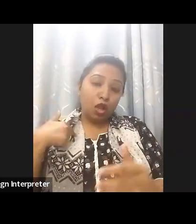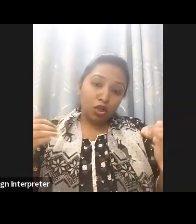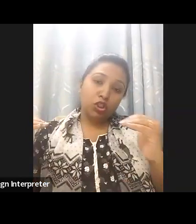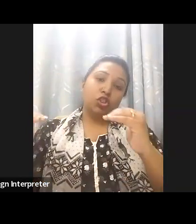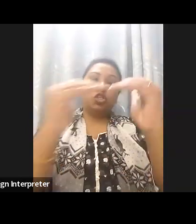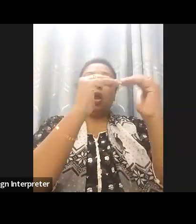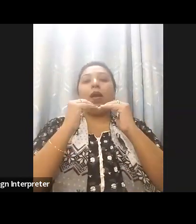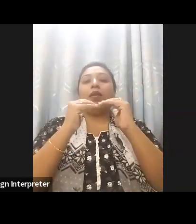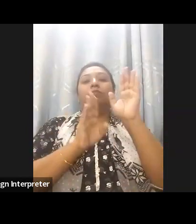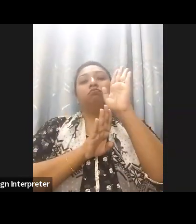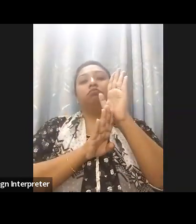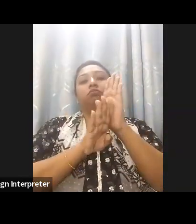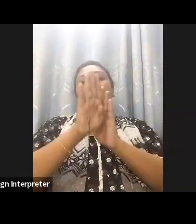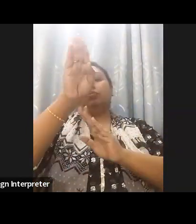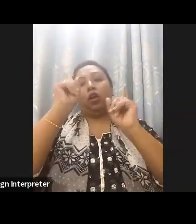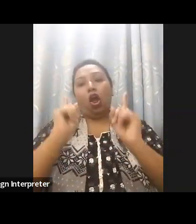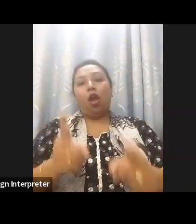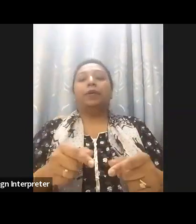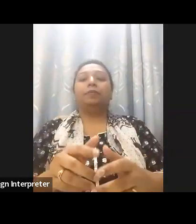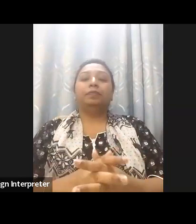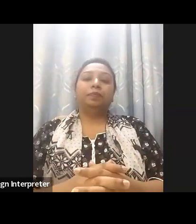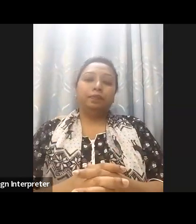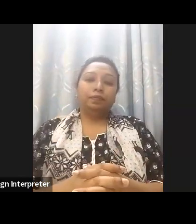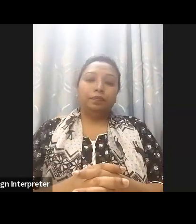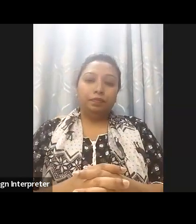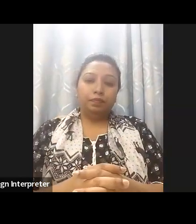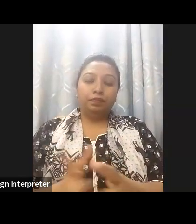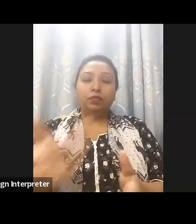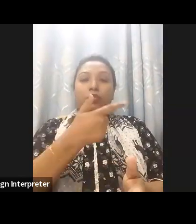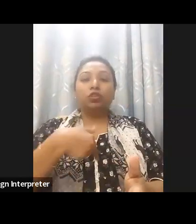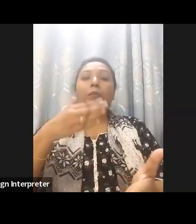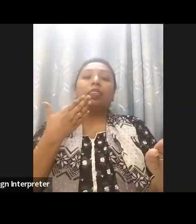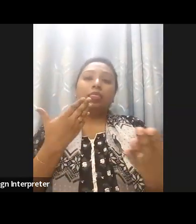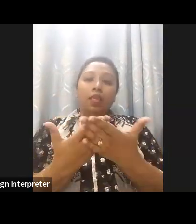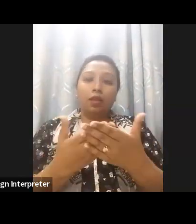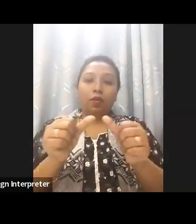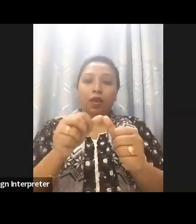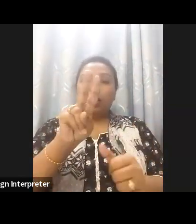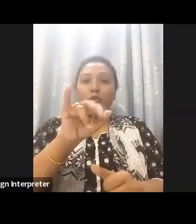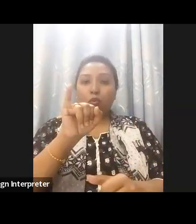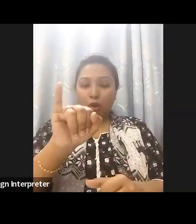and contribute to the digital world. Thank you. to a2i´s Disability Innovation lab once again,